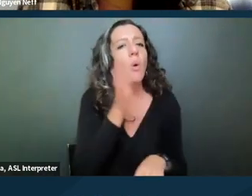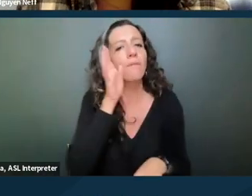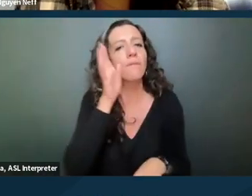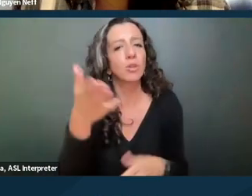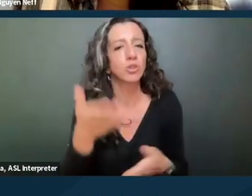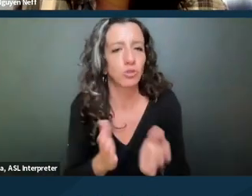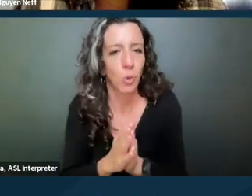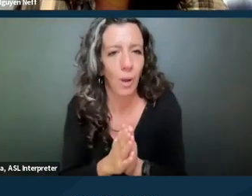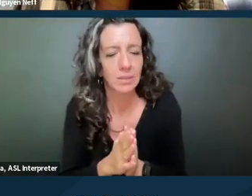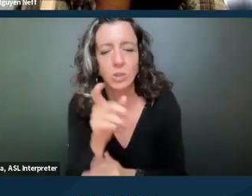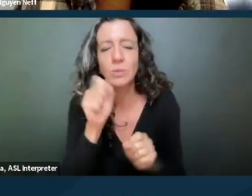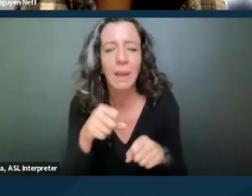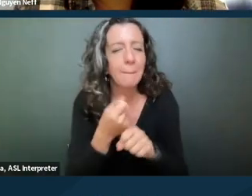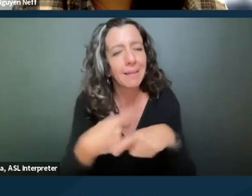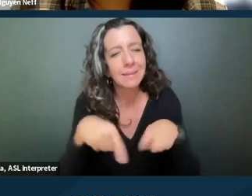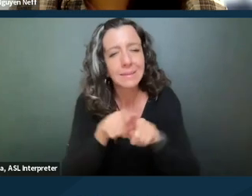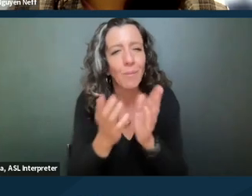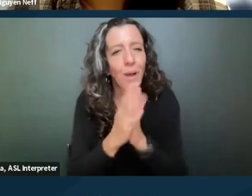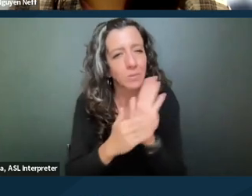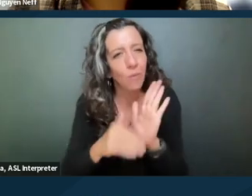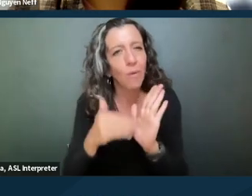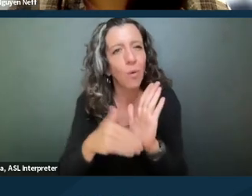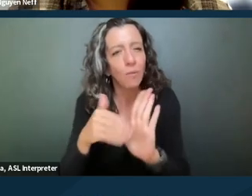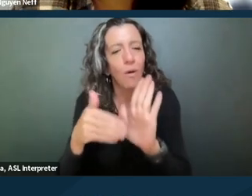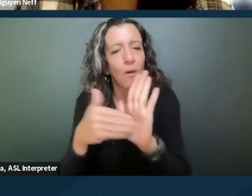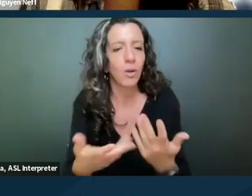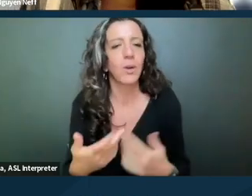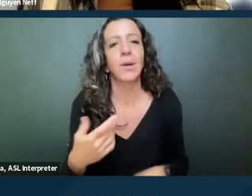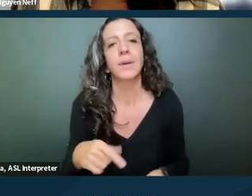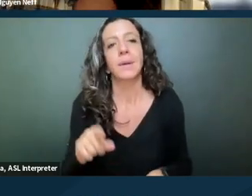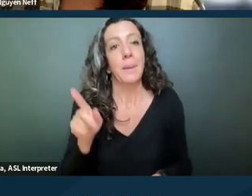you can make the same requests multiple times. You know, people with disabilities,